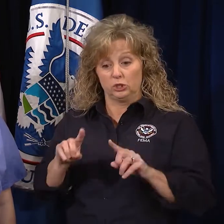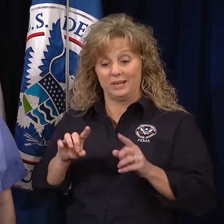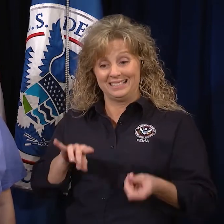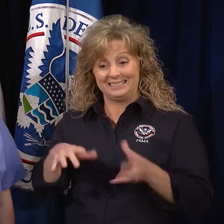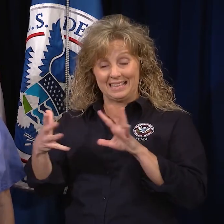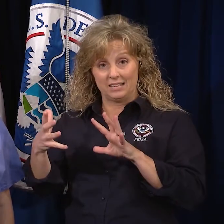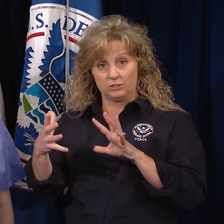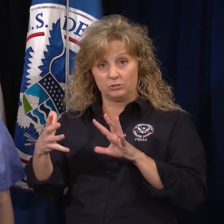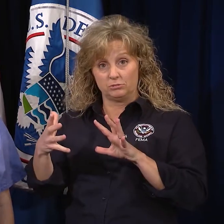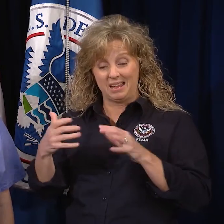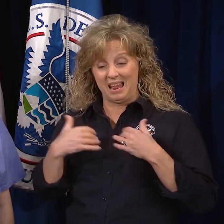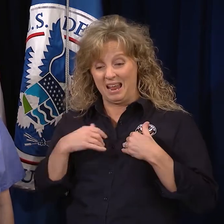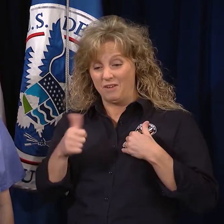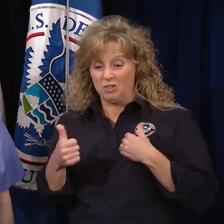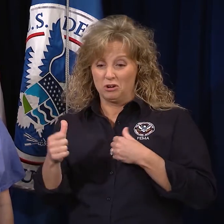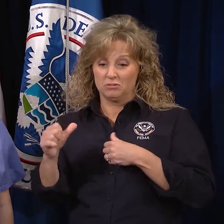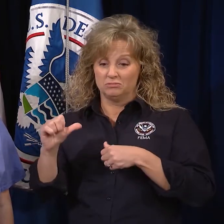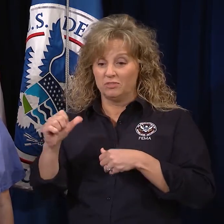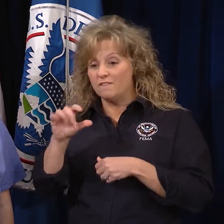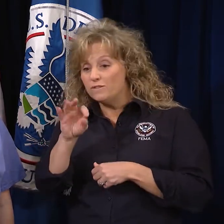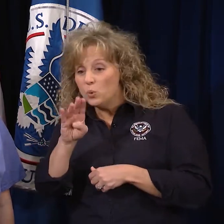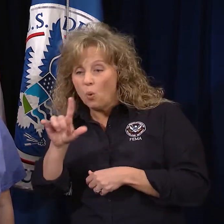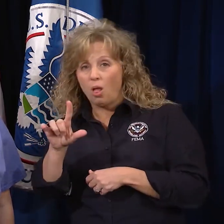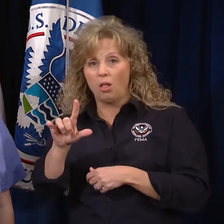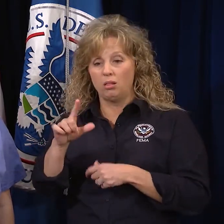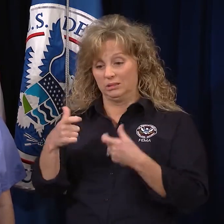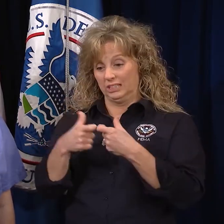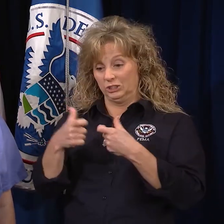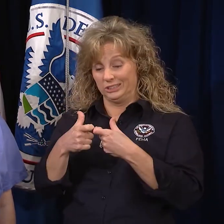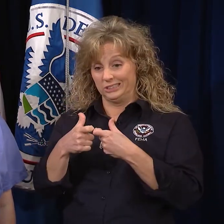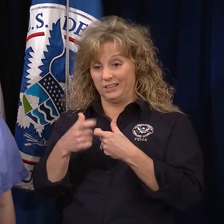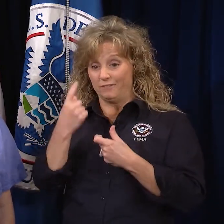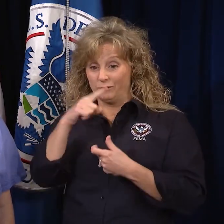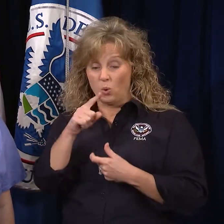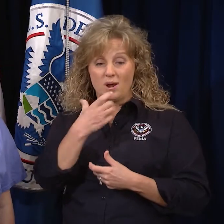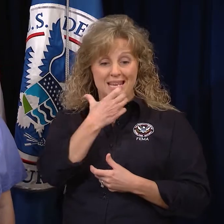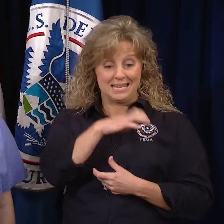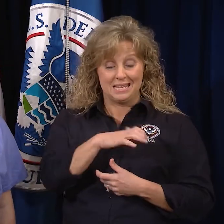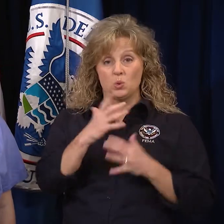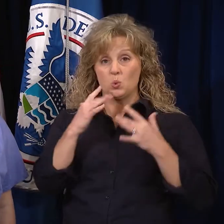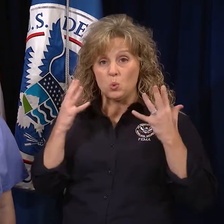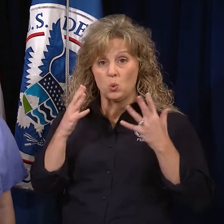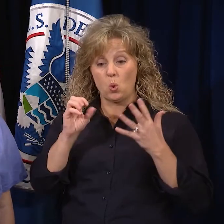and use other sources of fuel or electricity to heat, cool, or cook,